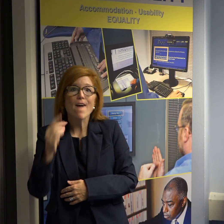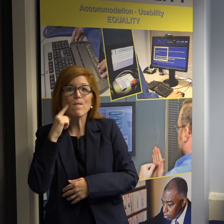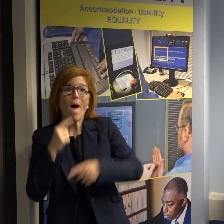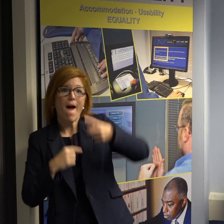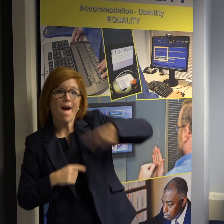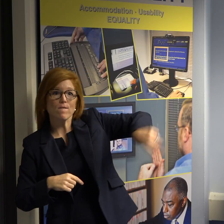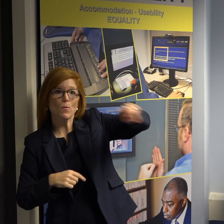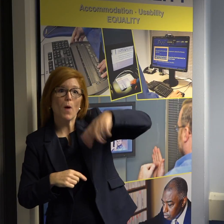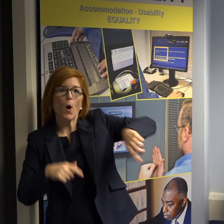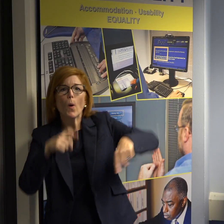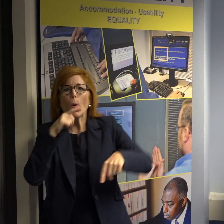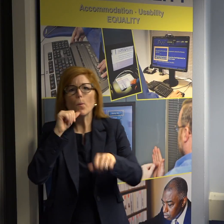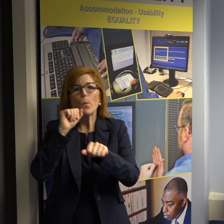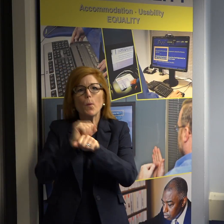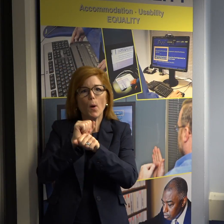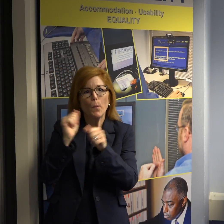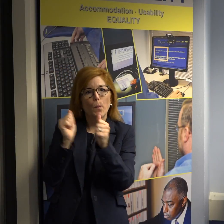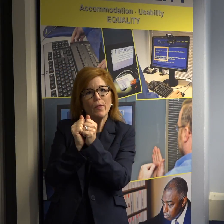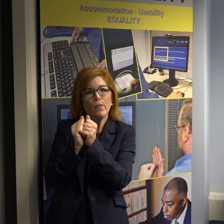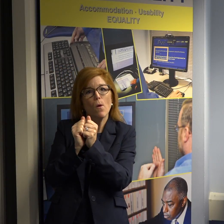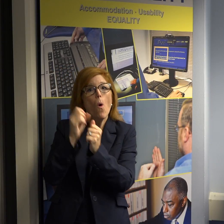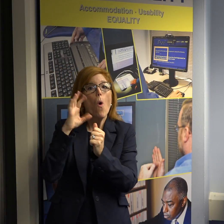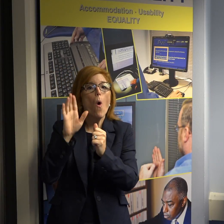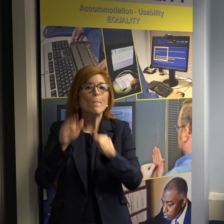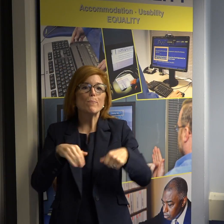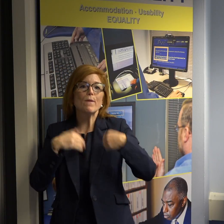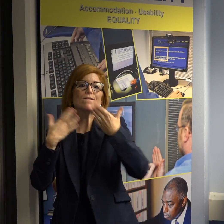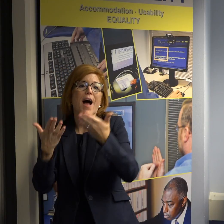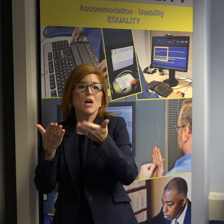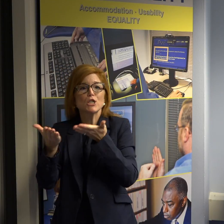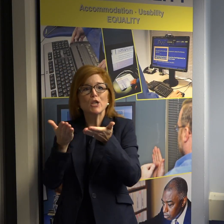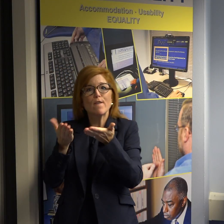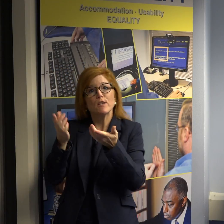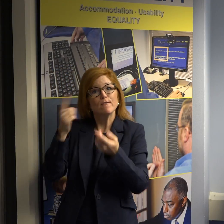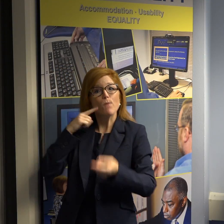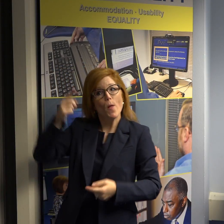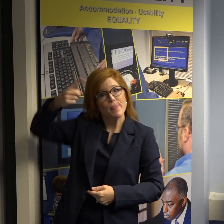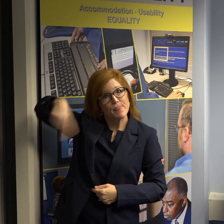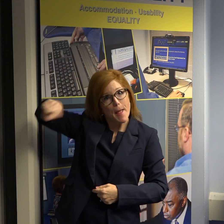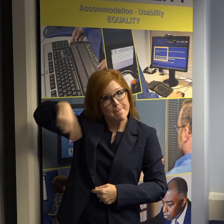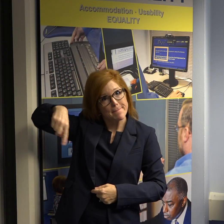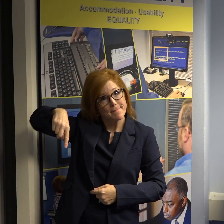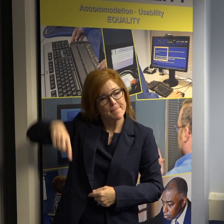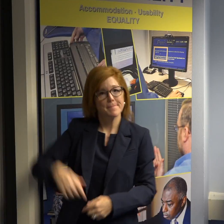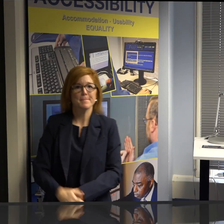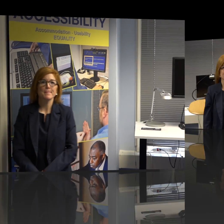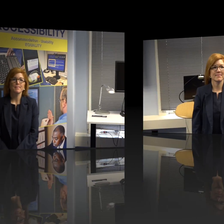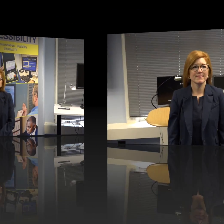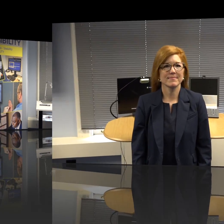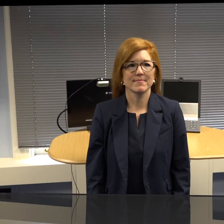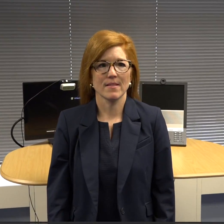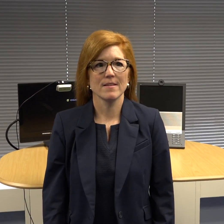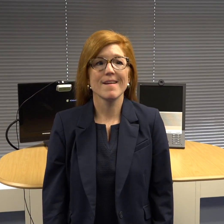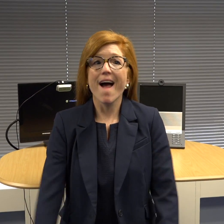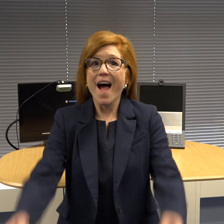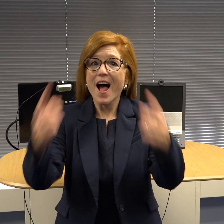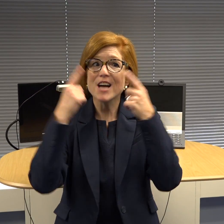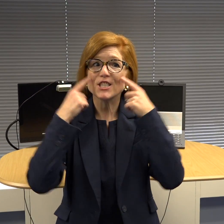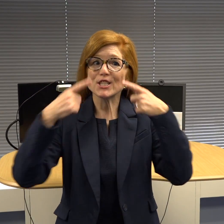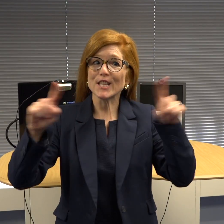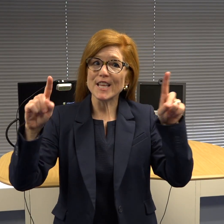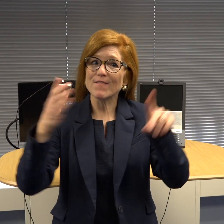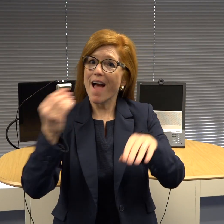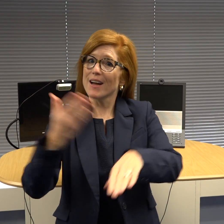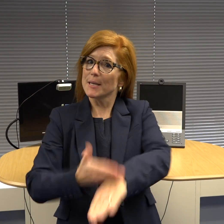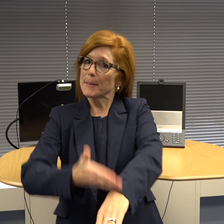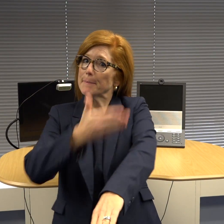and also for everyone who work with or provides services for them.